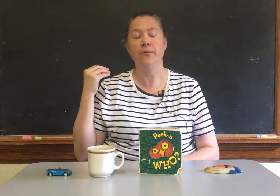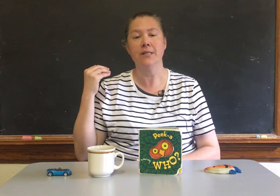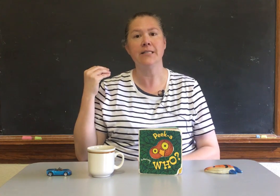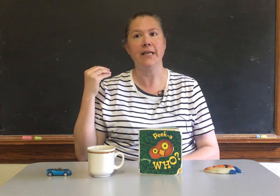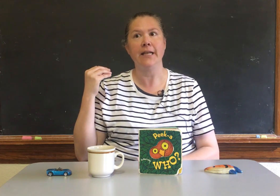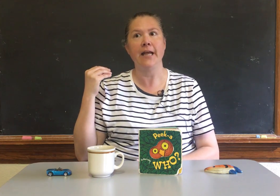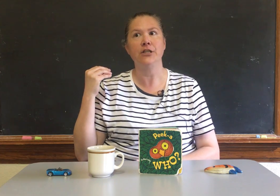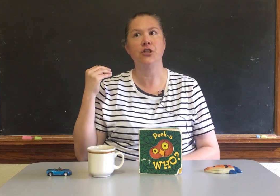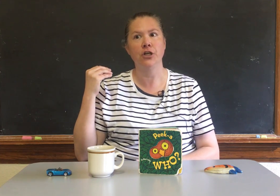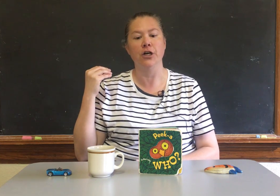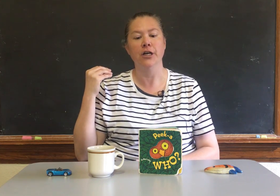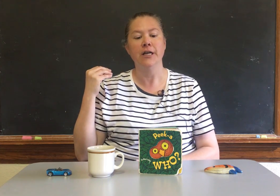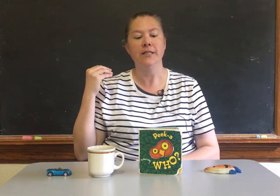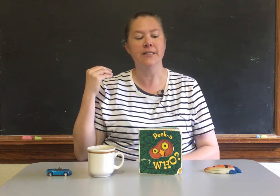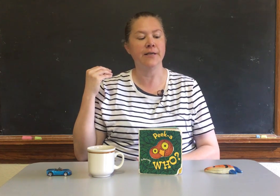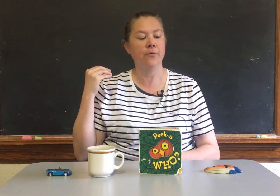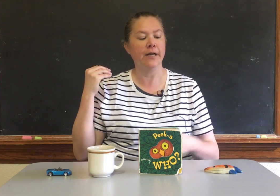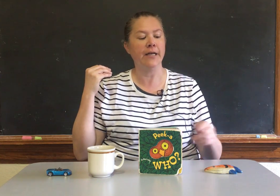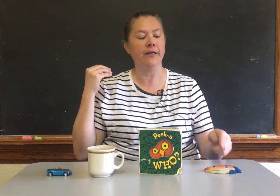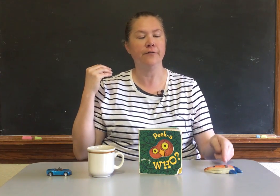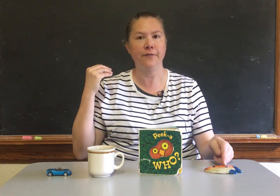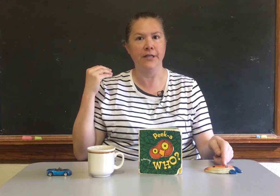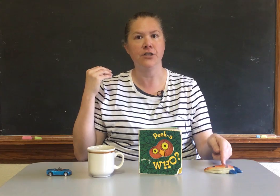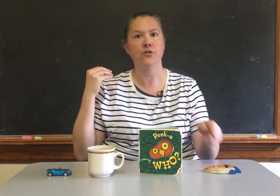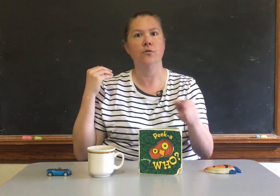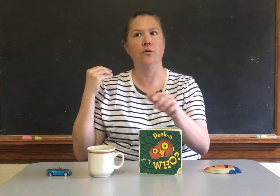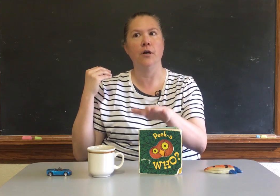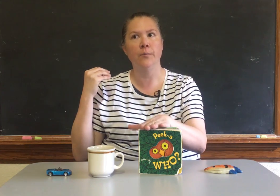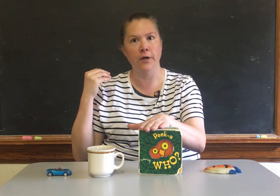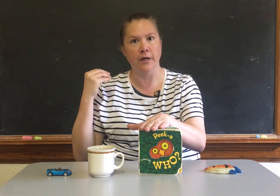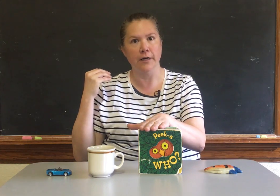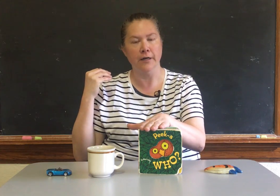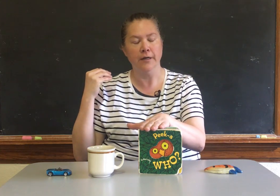he wants to eat a hook does he want to eat a fish or a book and